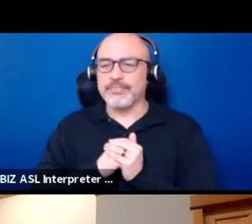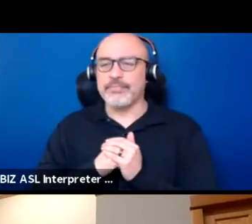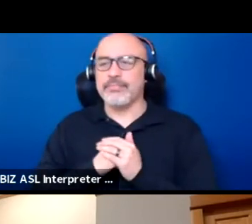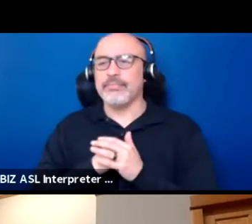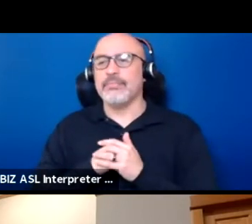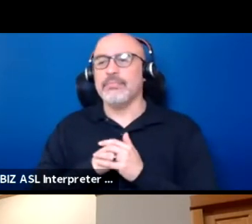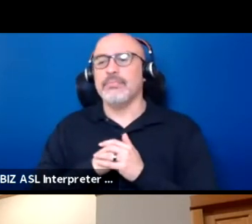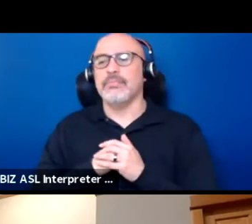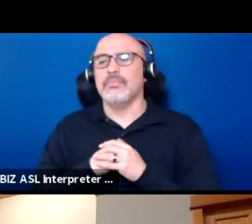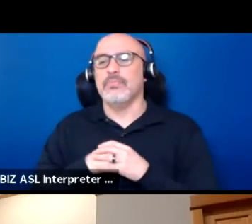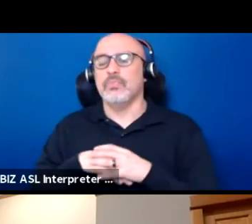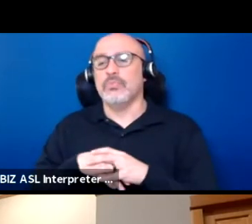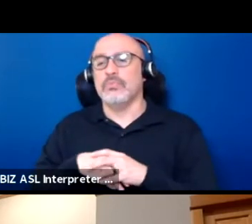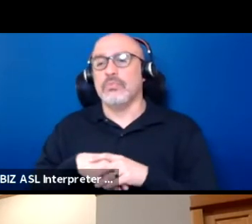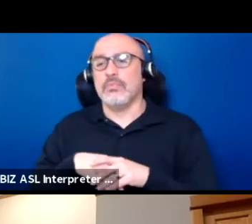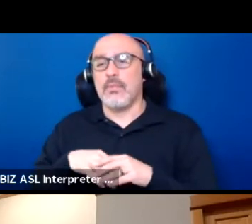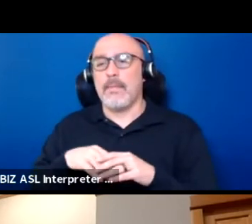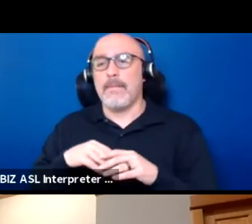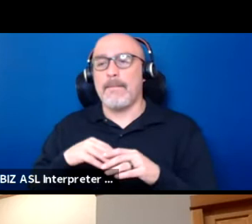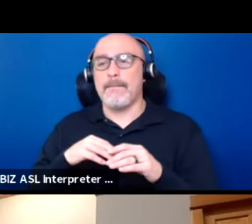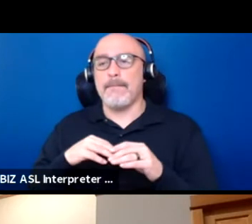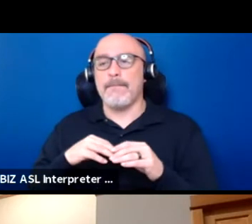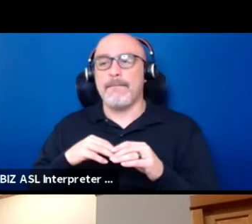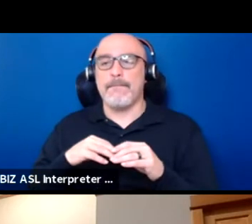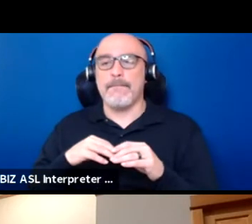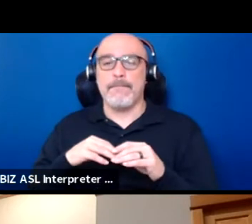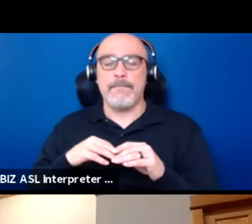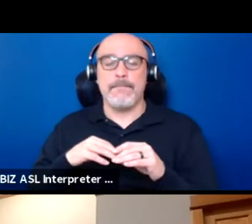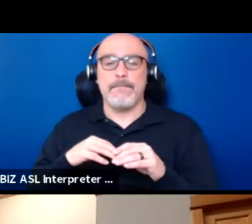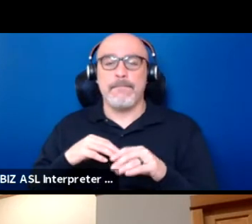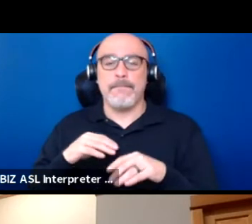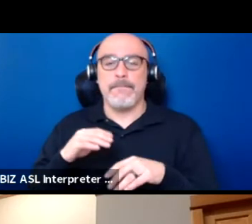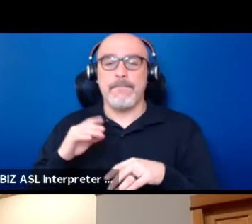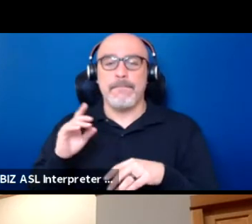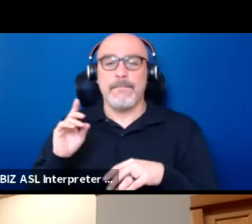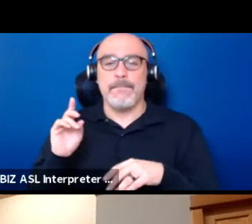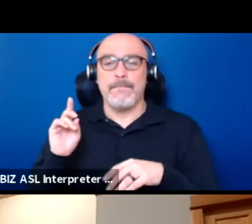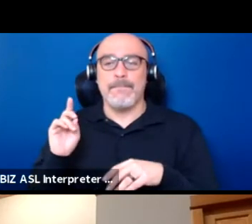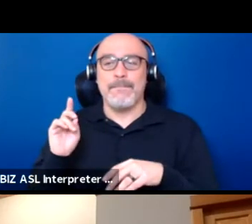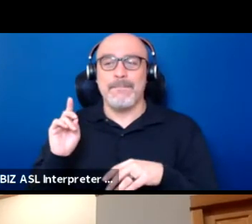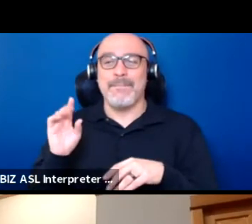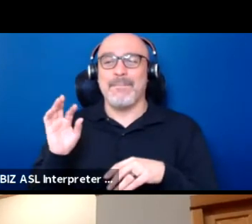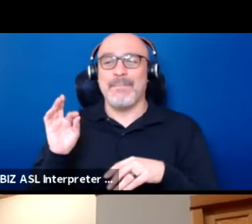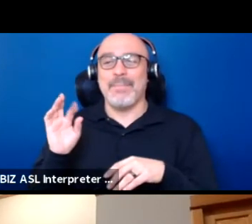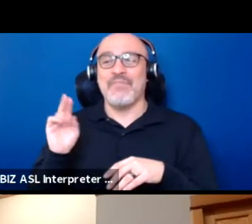I can't see Darrell. Darrell would, oh, nit Fern, you're muted as well.